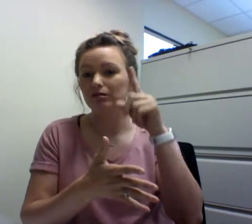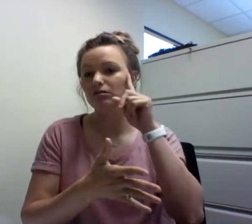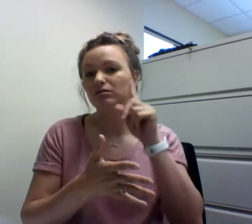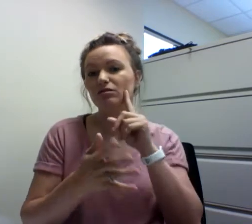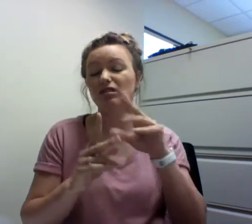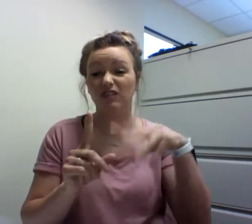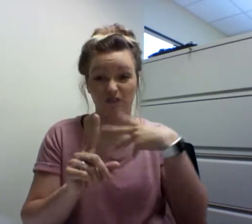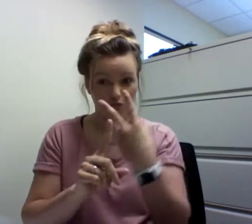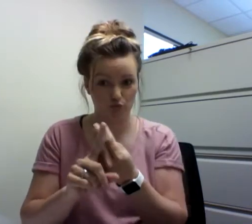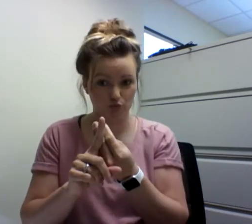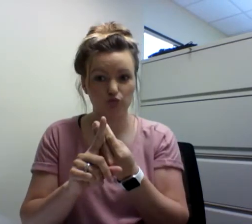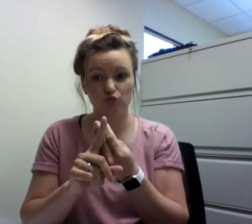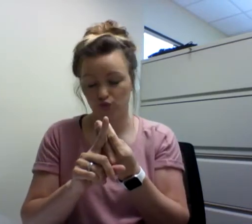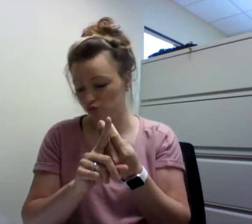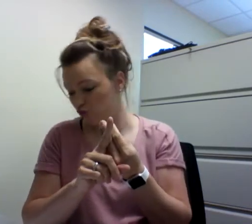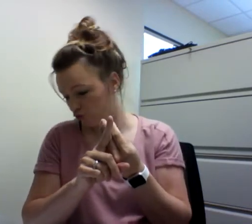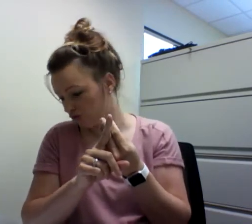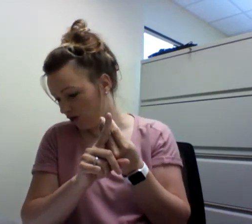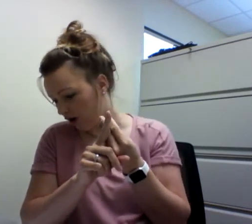chapter two talks about Deaf culture,